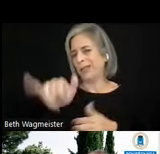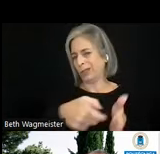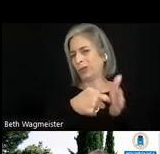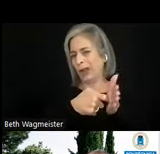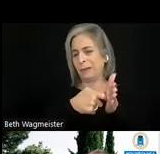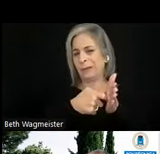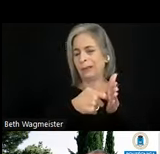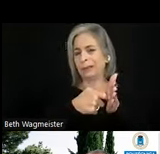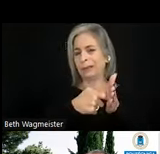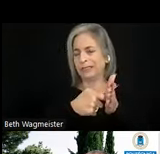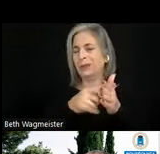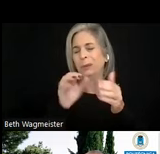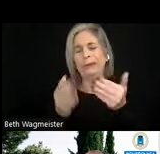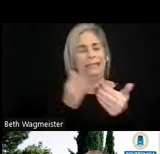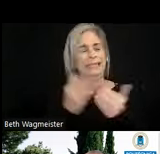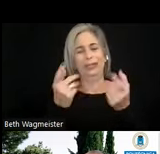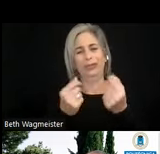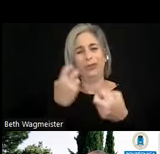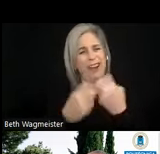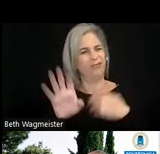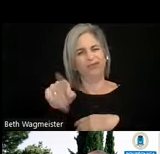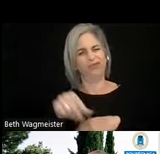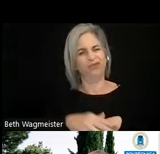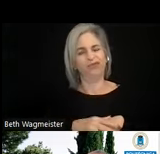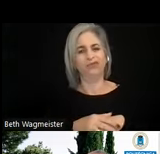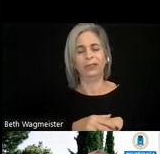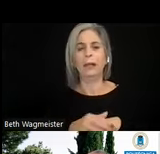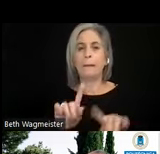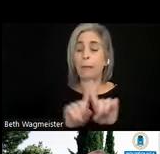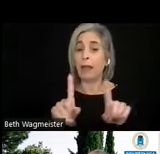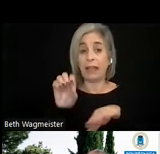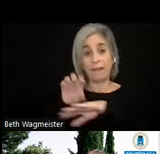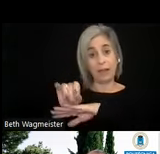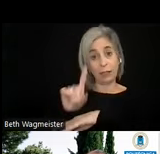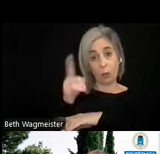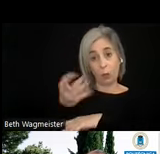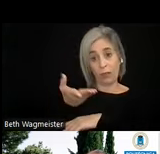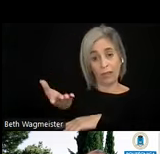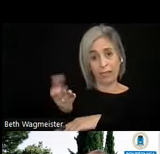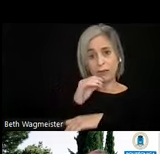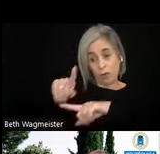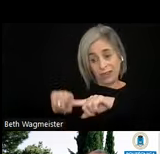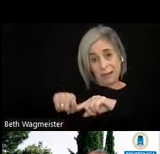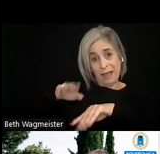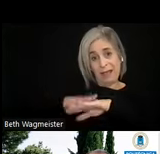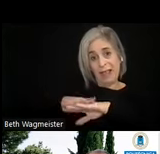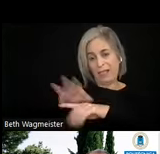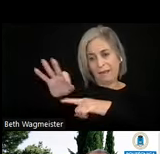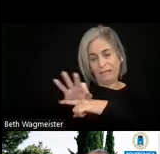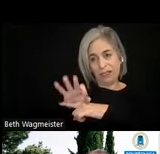many difficulties. But one word of advice, don't rely on the features of the native